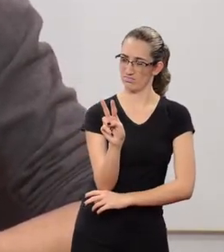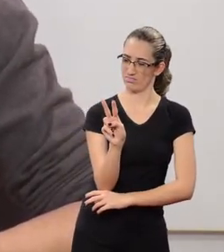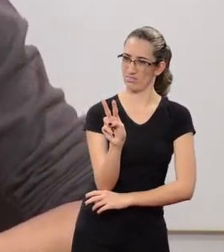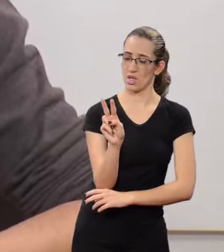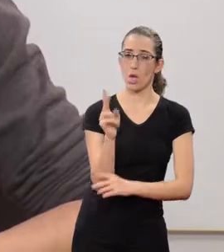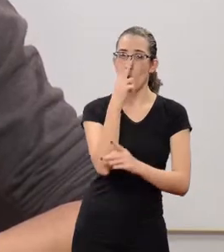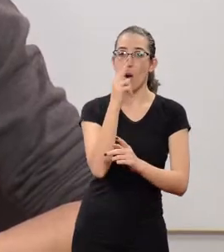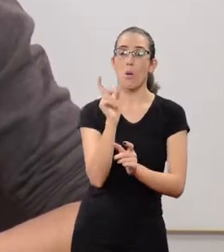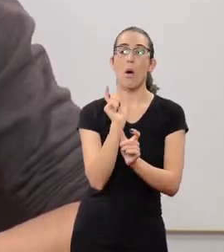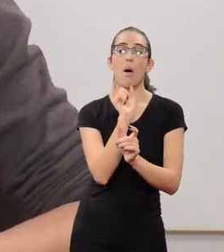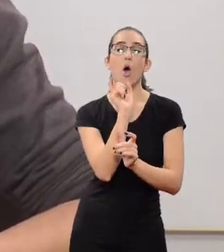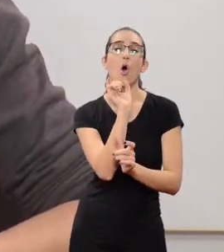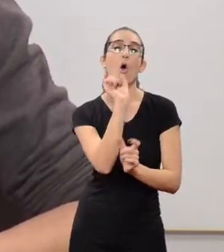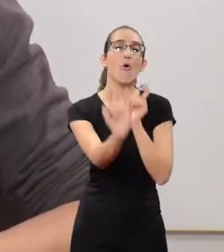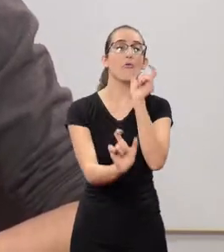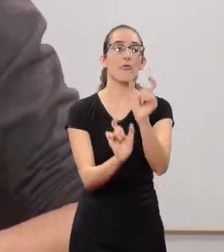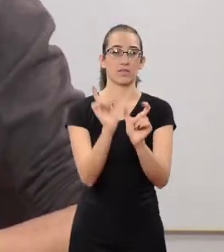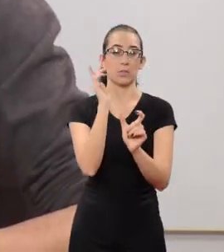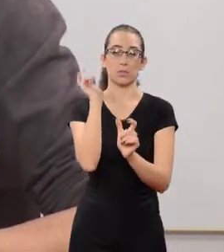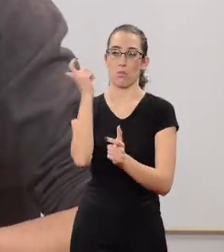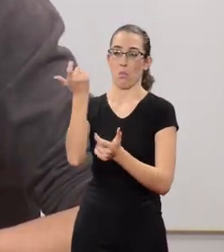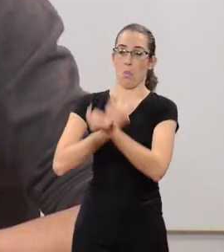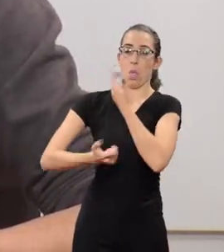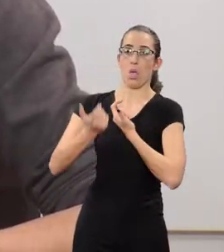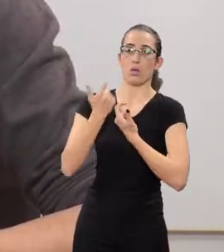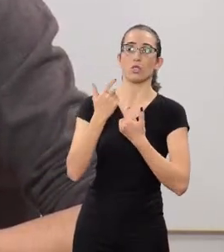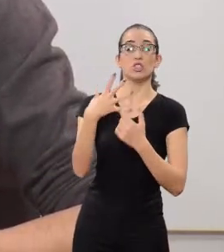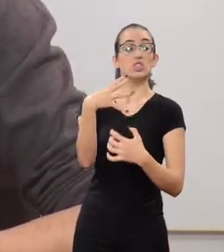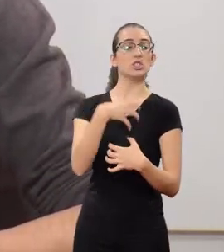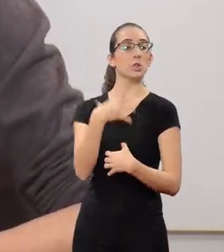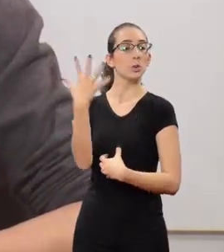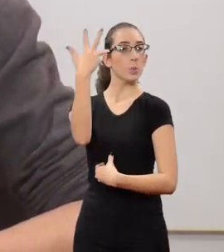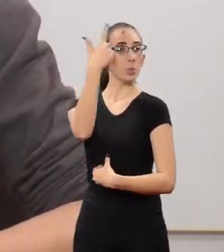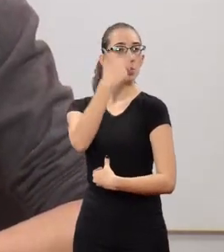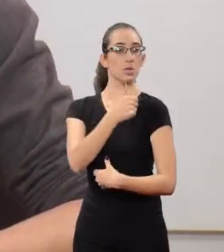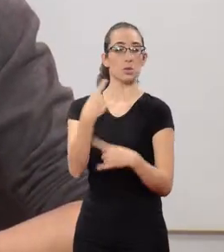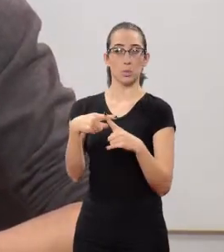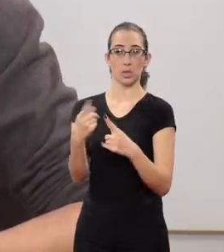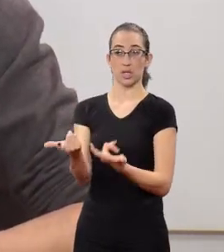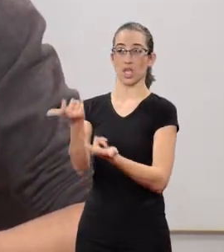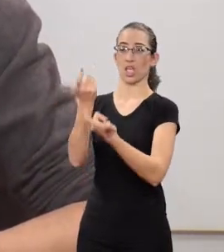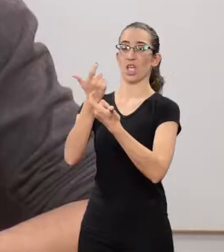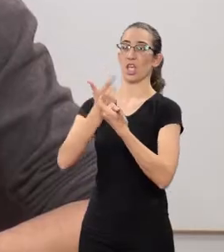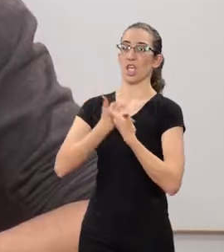to offend someone but in a pretty way. They think this won't cause any effect but it does.